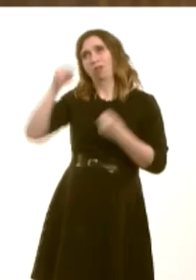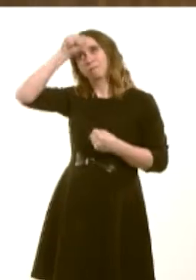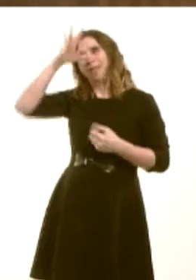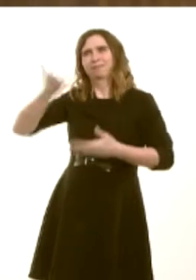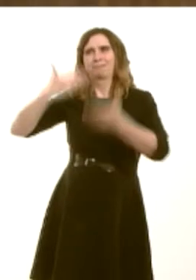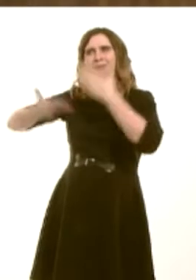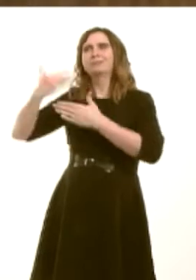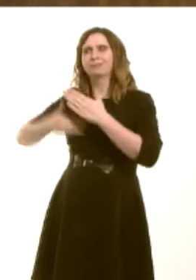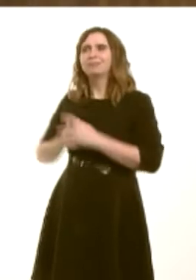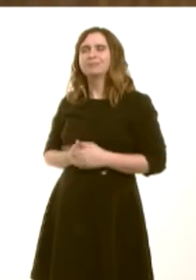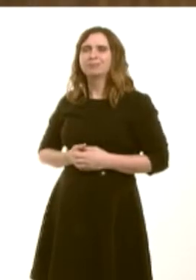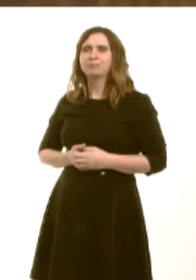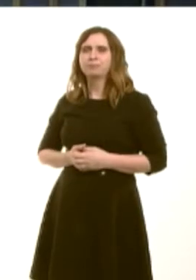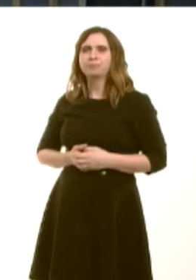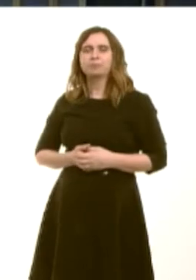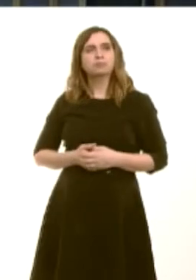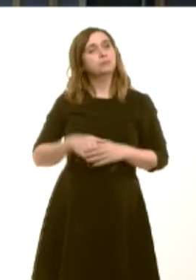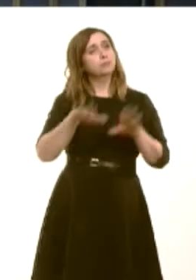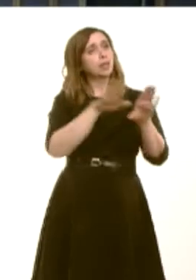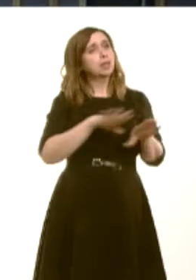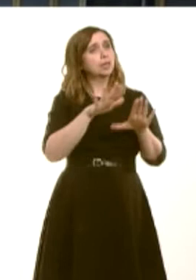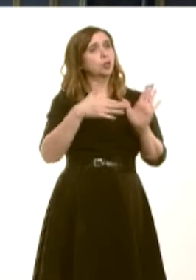Bethan Jenkins: First Minister, you will know that National Museums Wales have had in-year